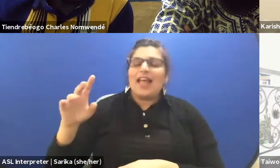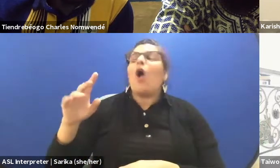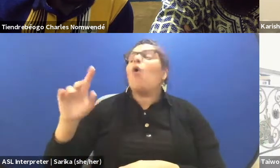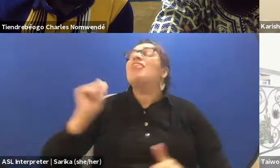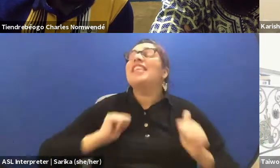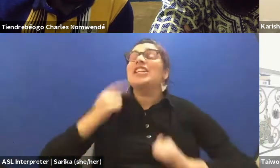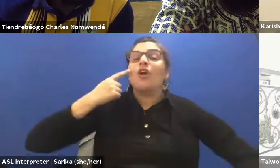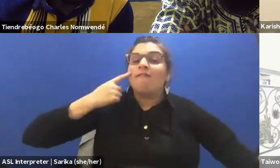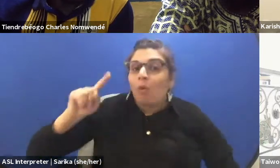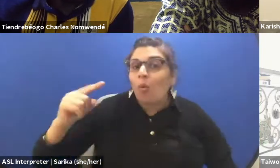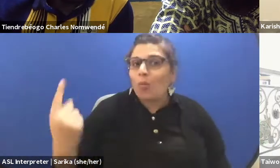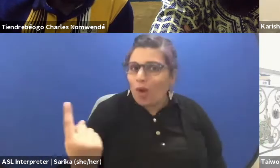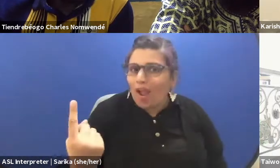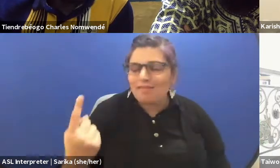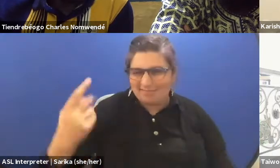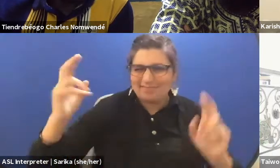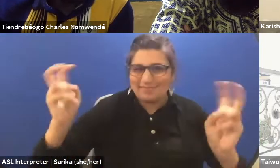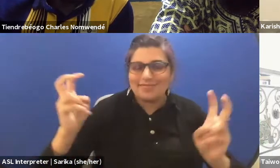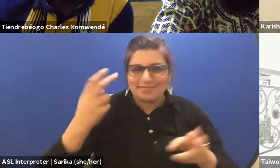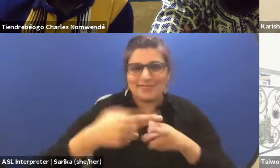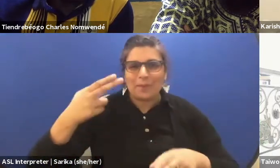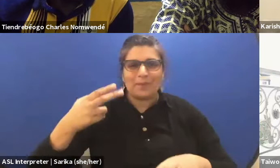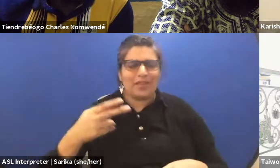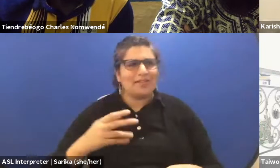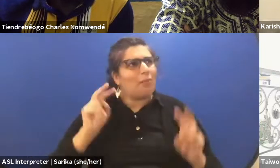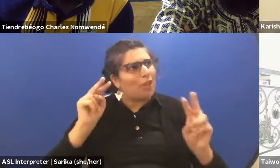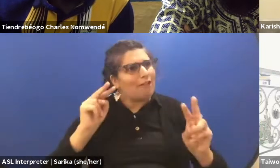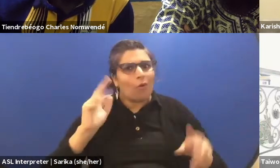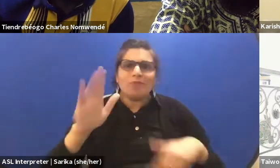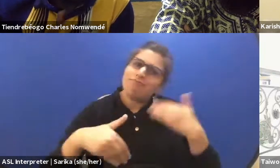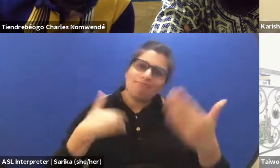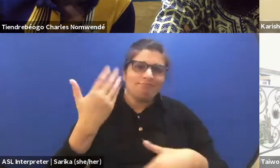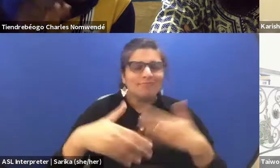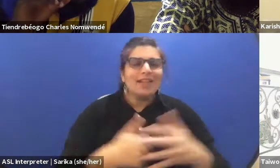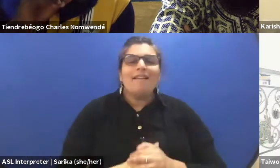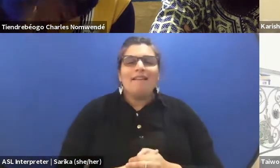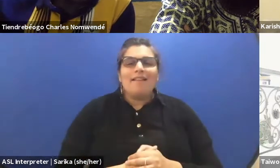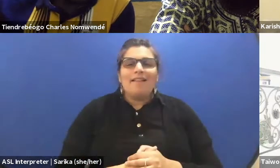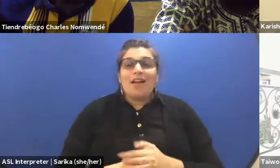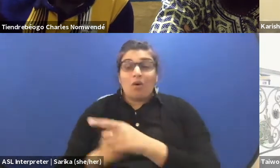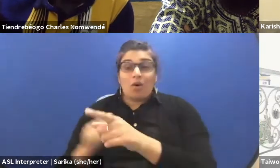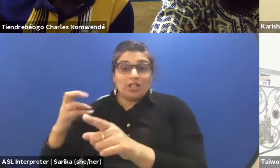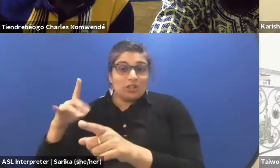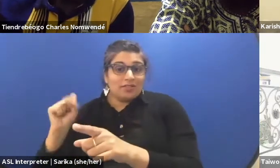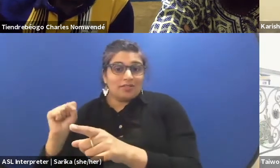Thank you. Theater for one, already. So, looking forward to where that goes. Thank you. And yeah, I'm really... (Charles interrupts) Yes.